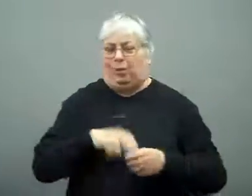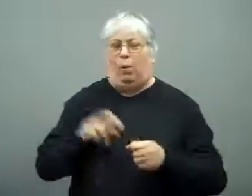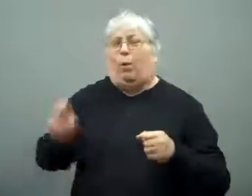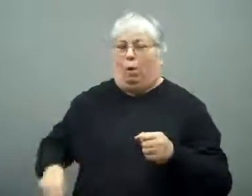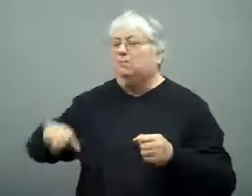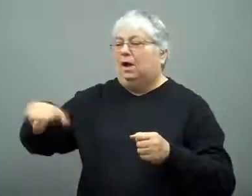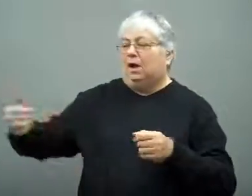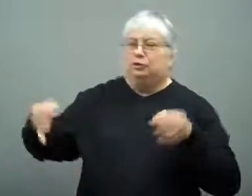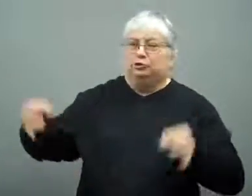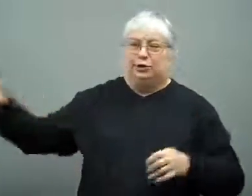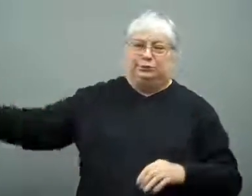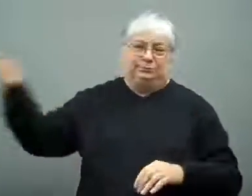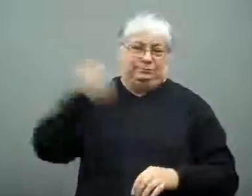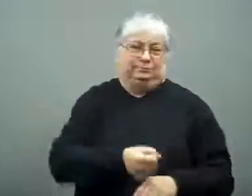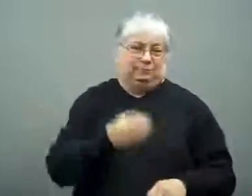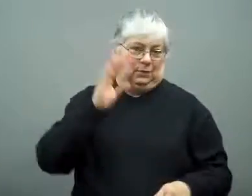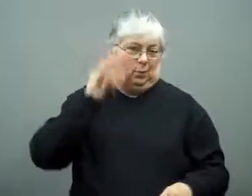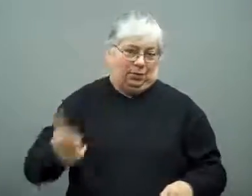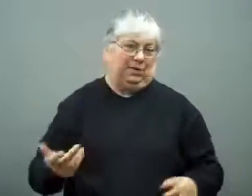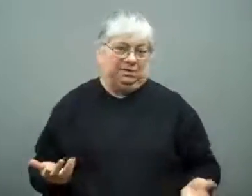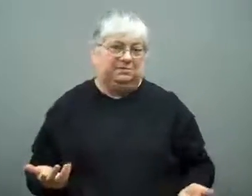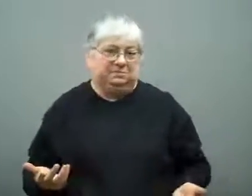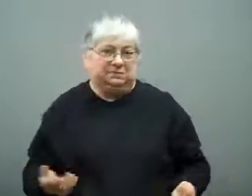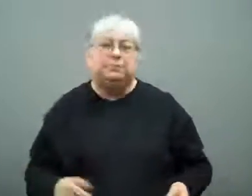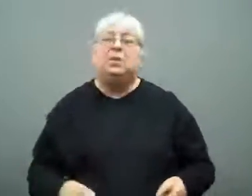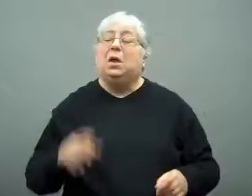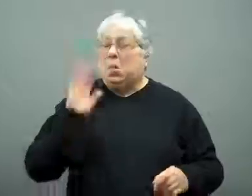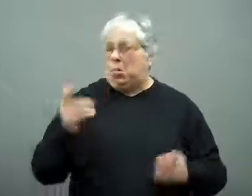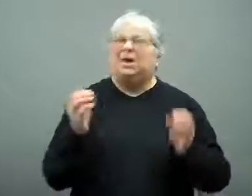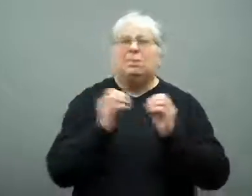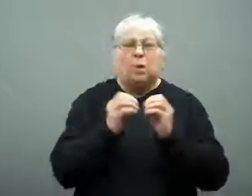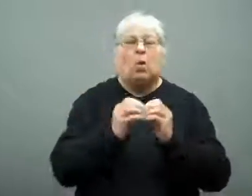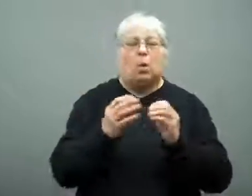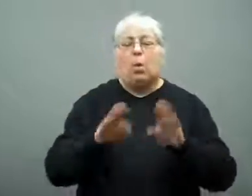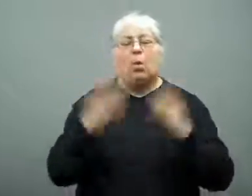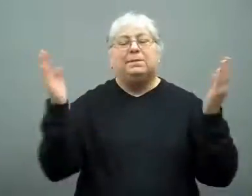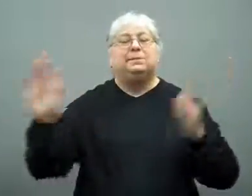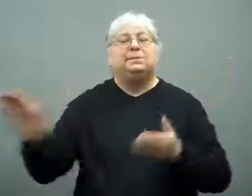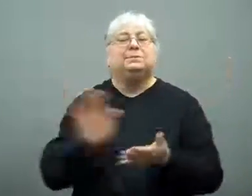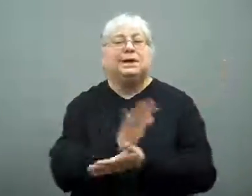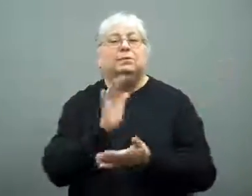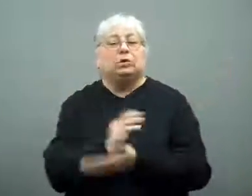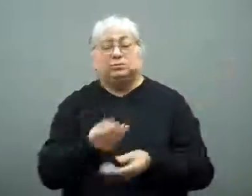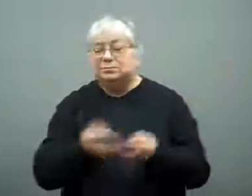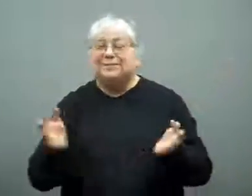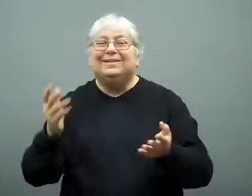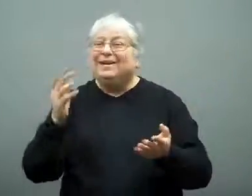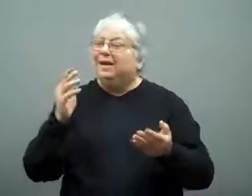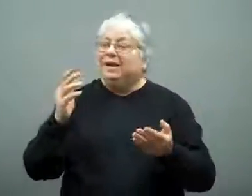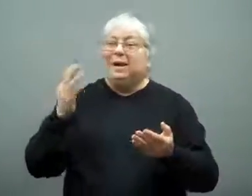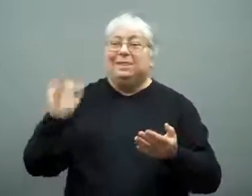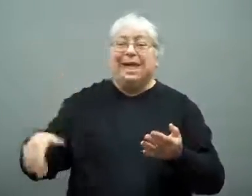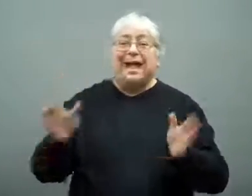He removed himself from the case, and another judge will hear it. More of Holmes' papers will be released.